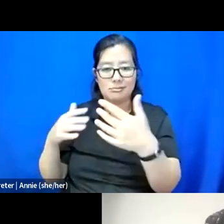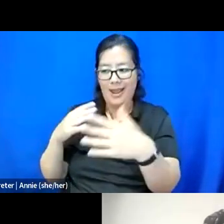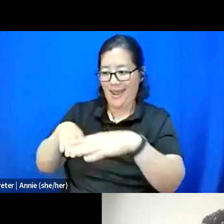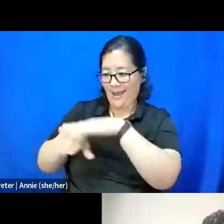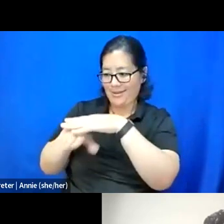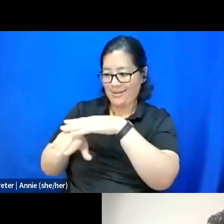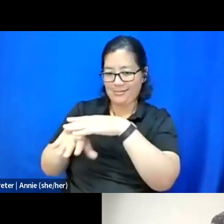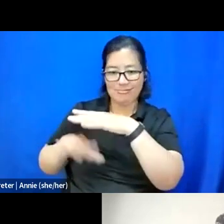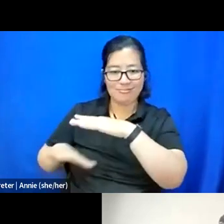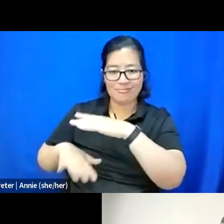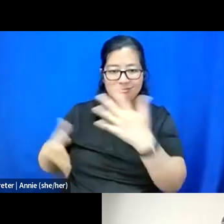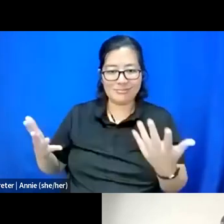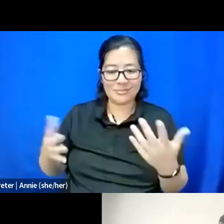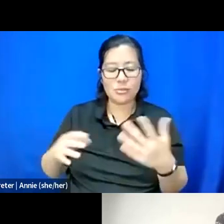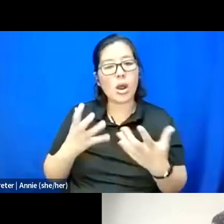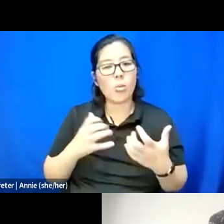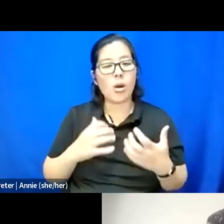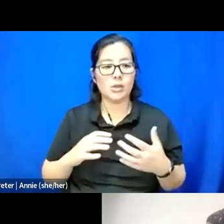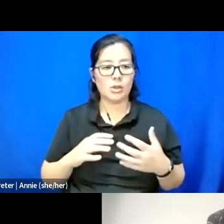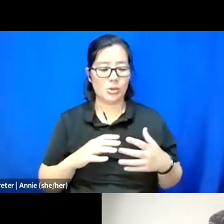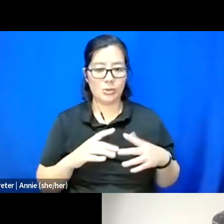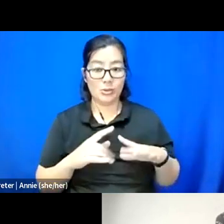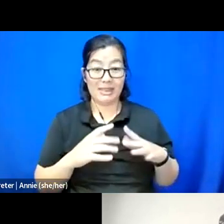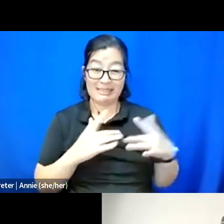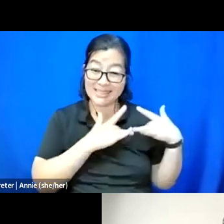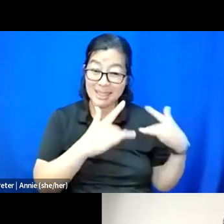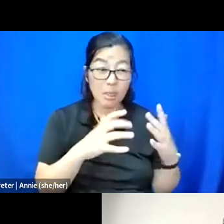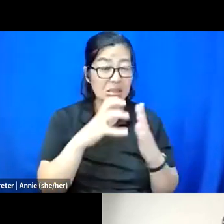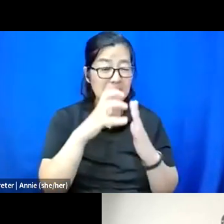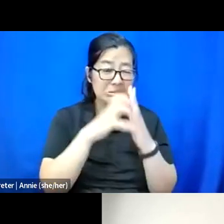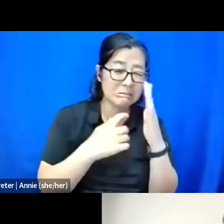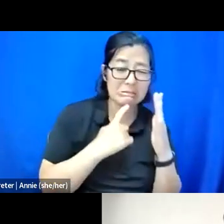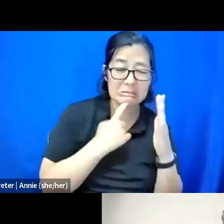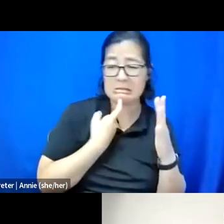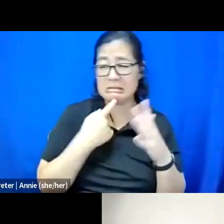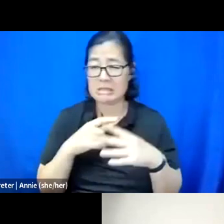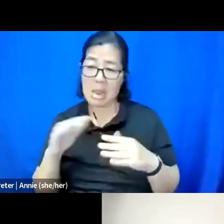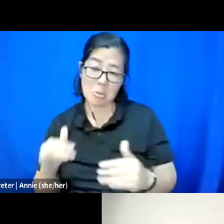versus something that's just dense and more superior than myself in my community.